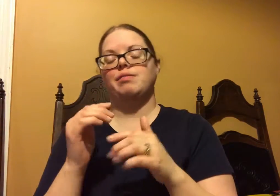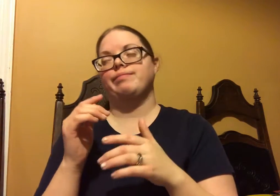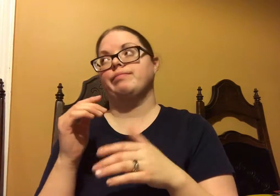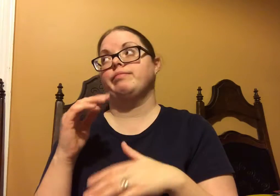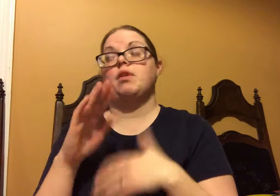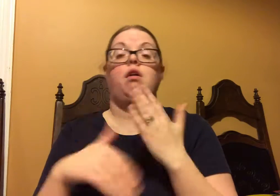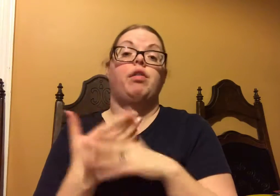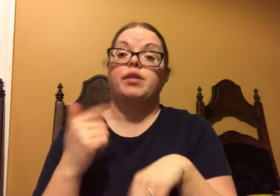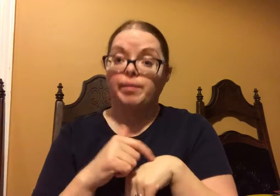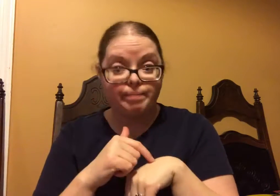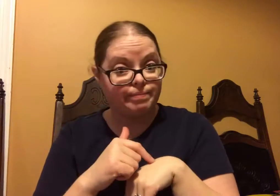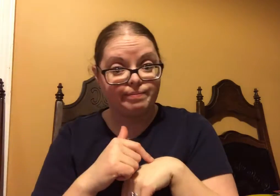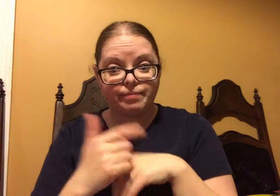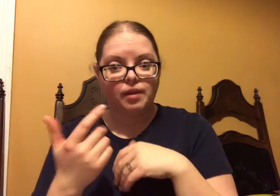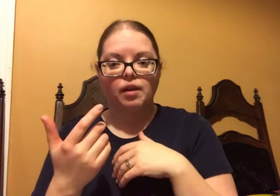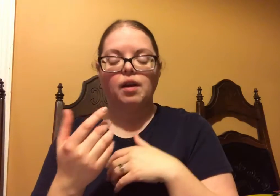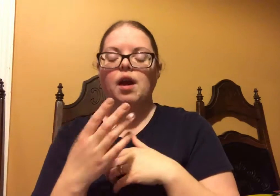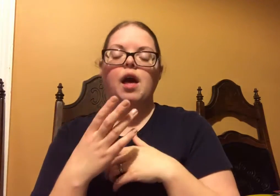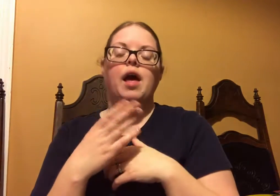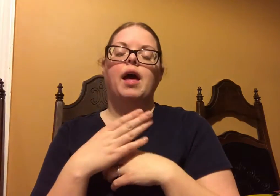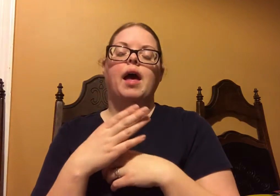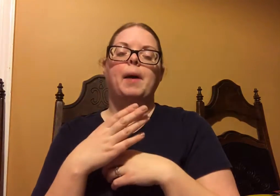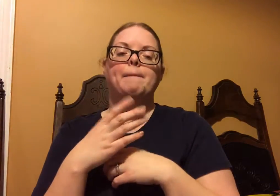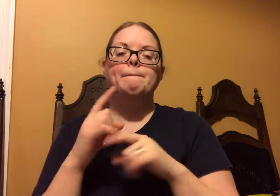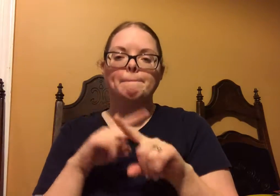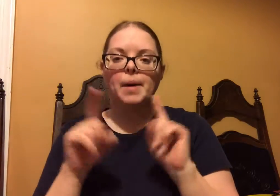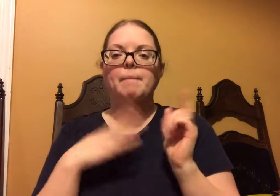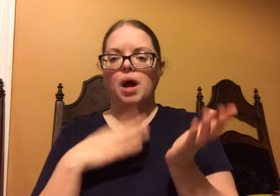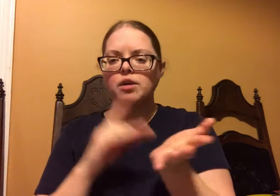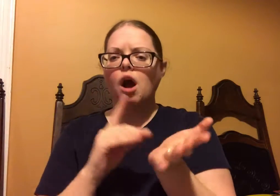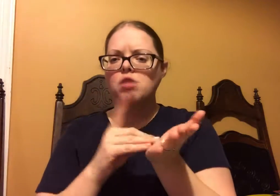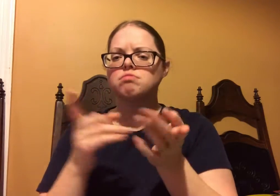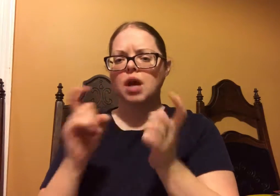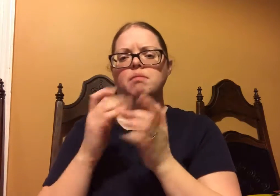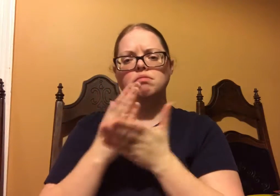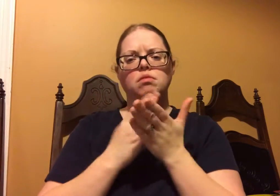So I tend to hurt pretty much all the time.